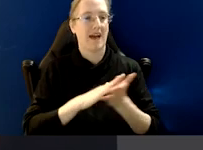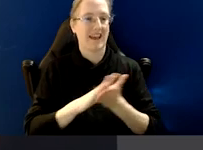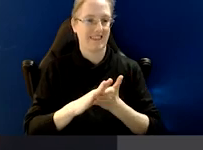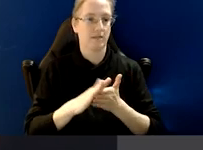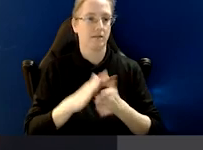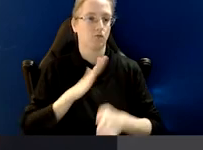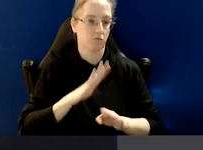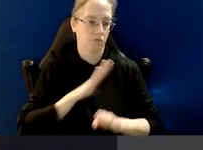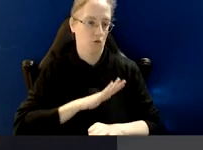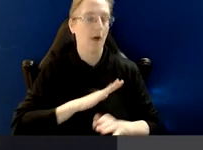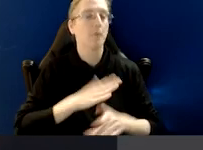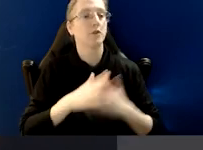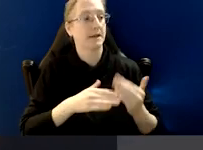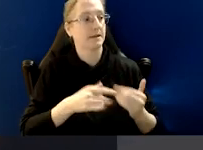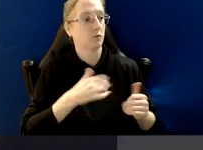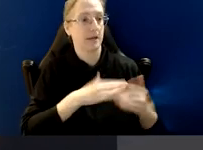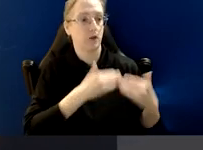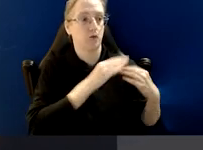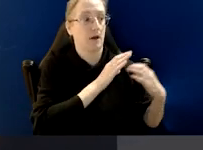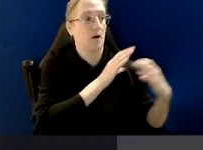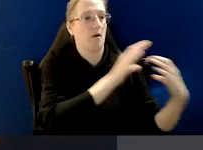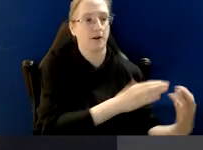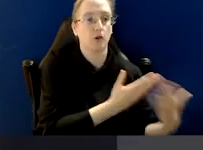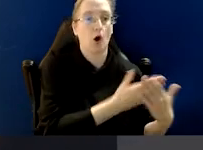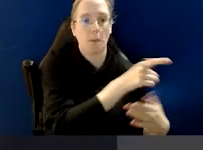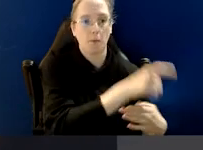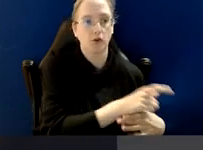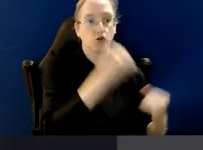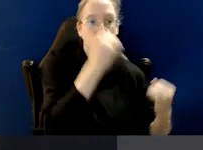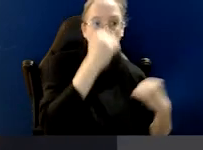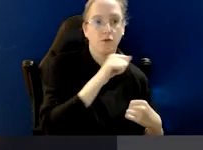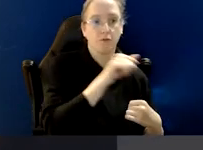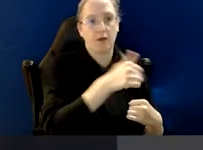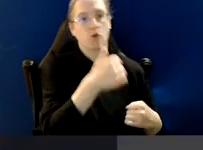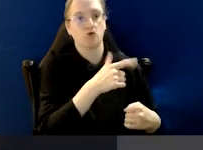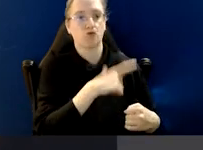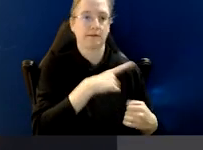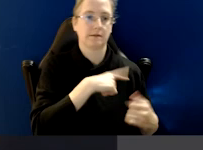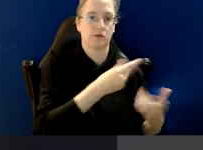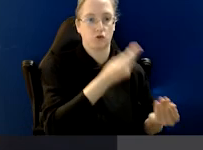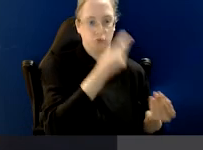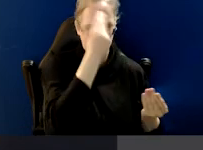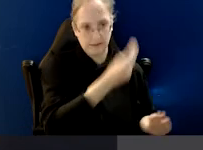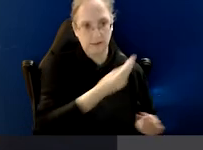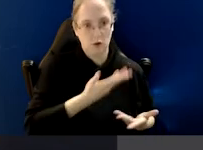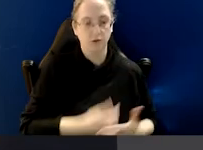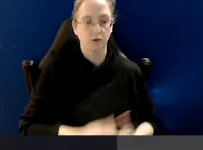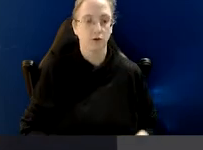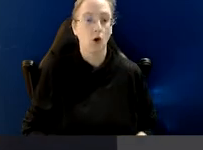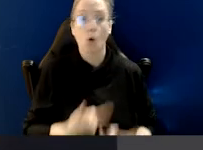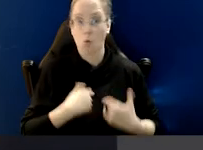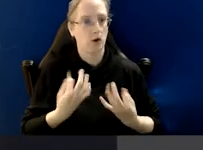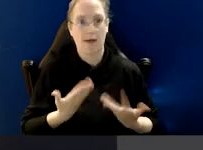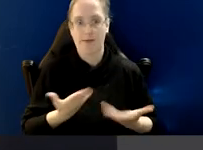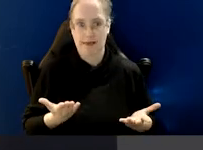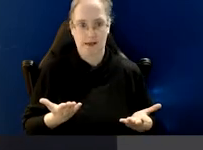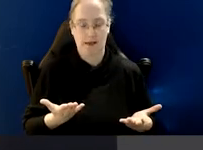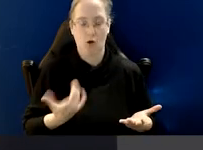which is seen as putting an onus on a whistle-blower to prove good faith as a condition of protection.